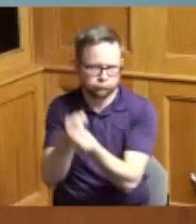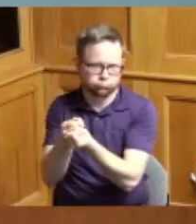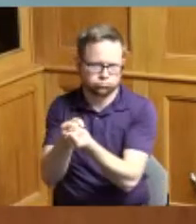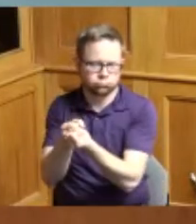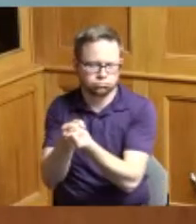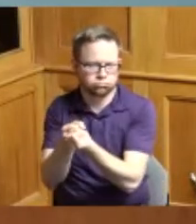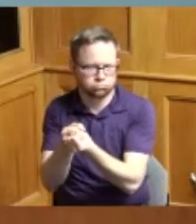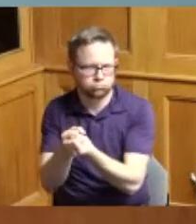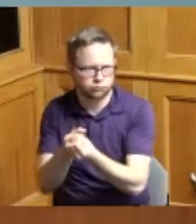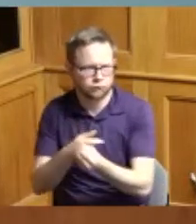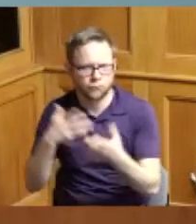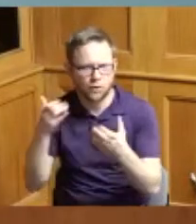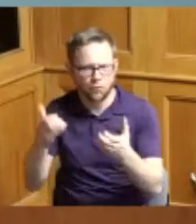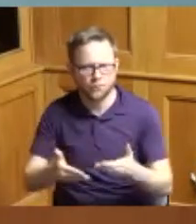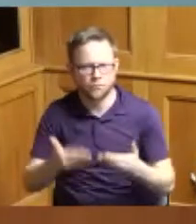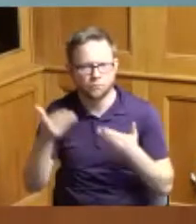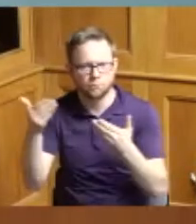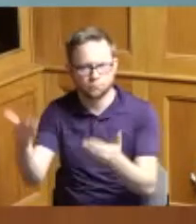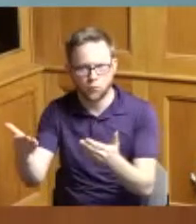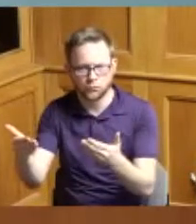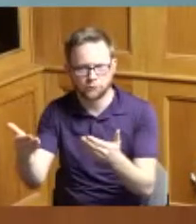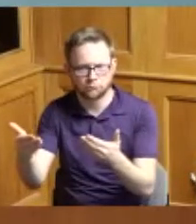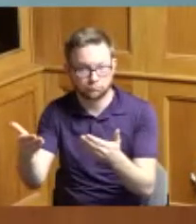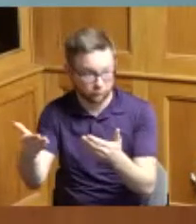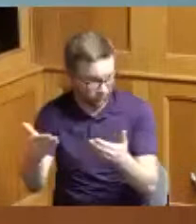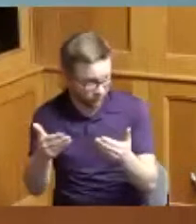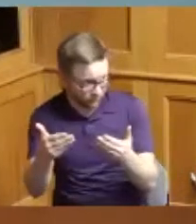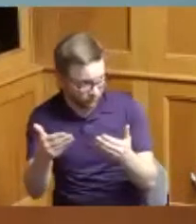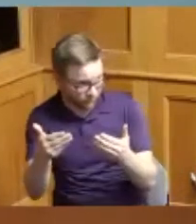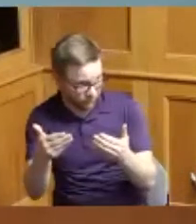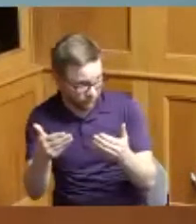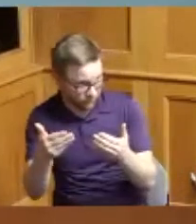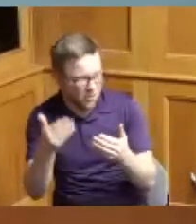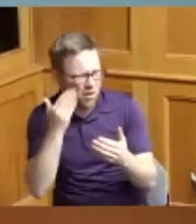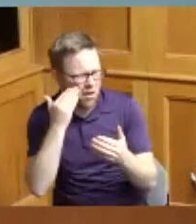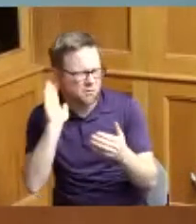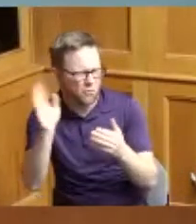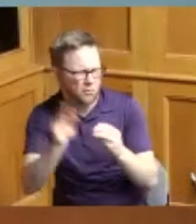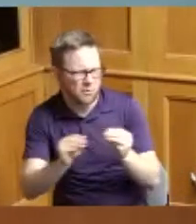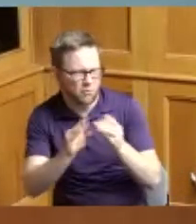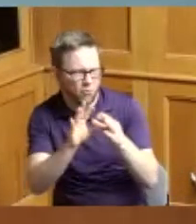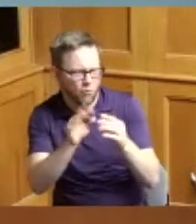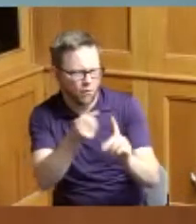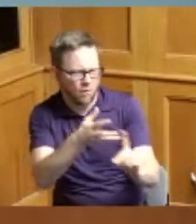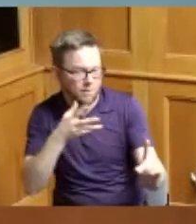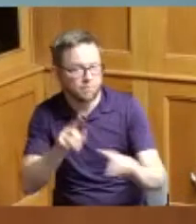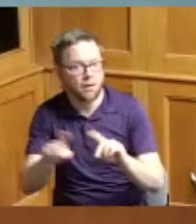to make a motion in knowing that there will be further comment establishing this policy